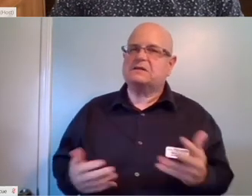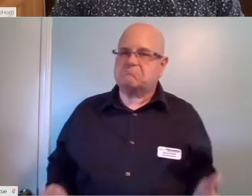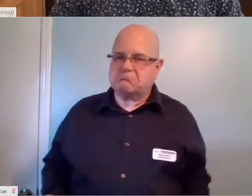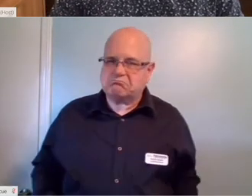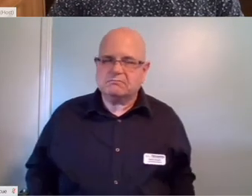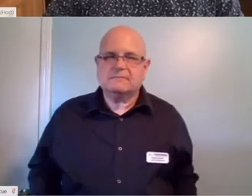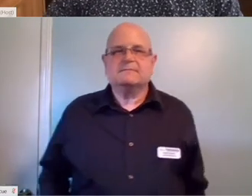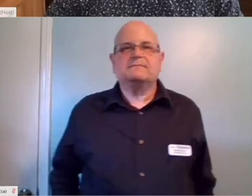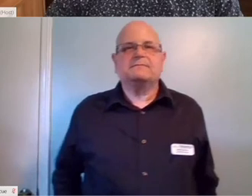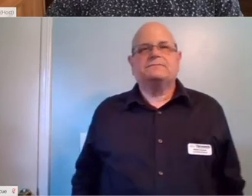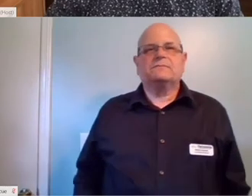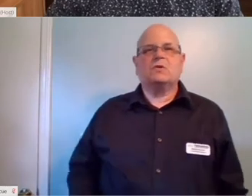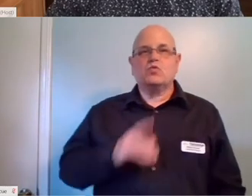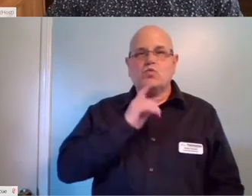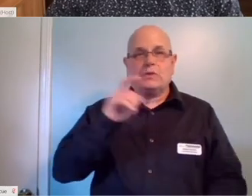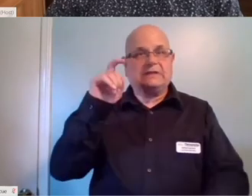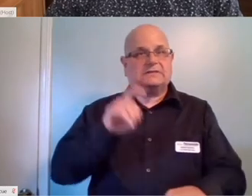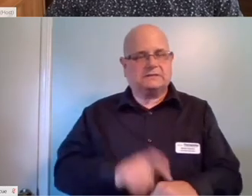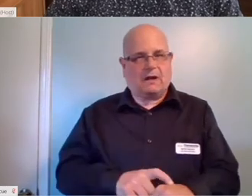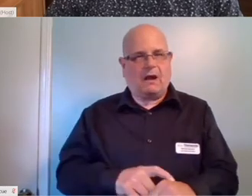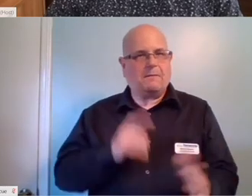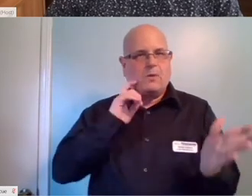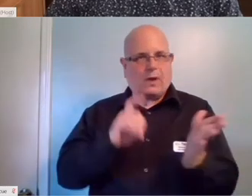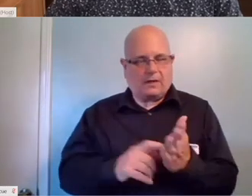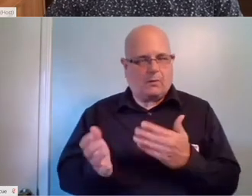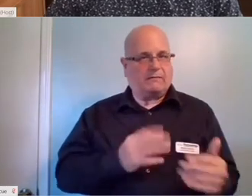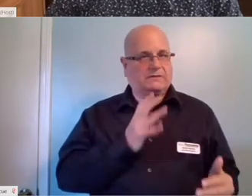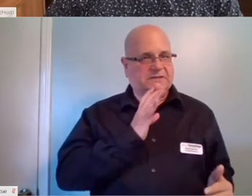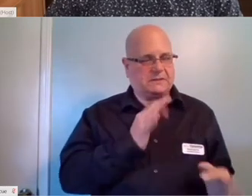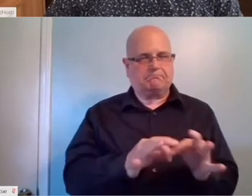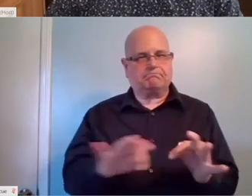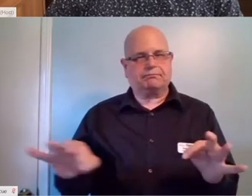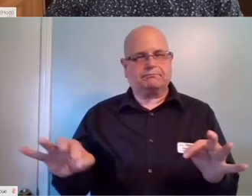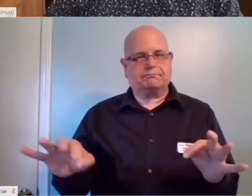It's real‑time recognizing whatever you're saying and it provides the little caption